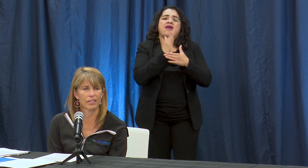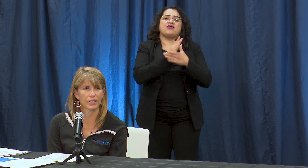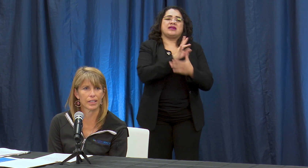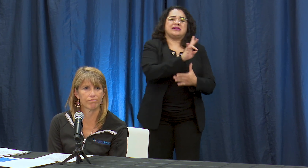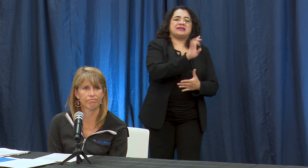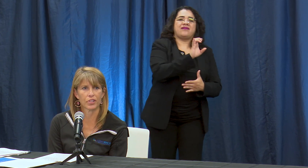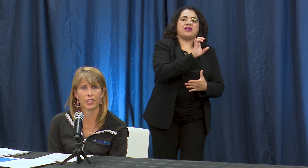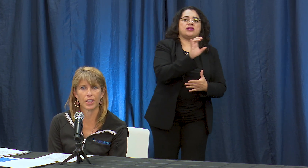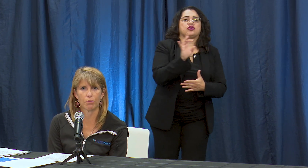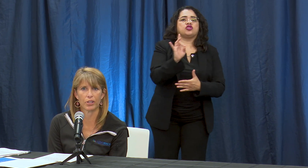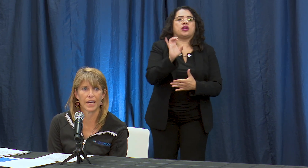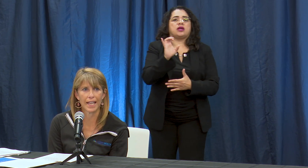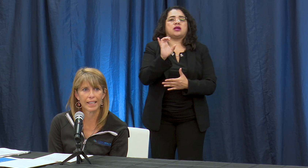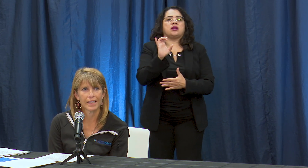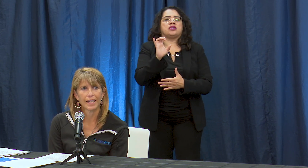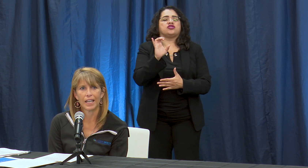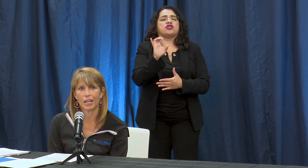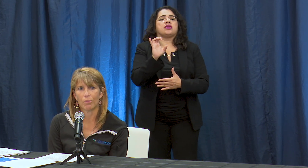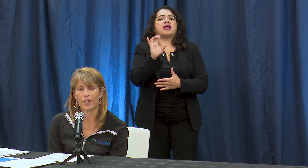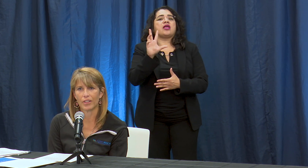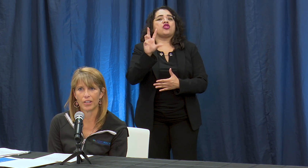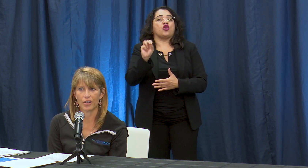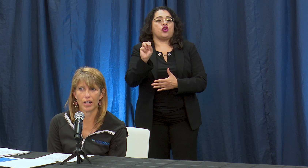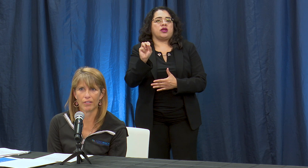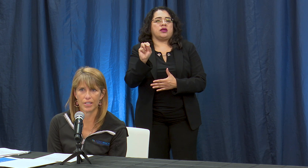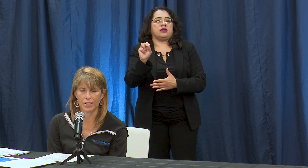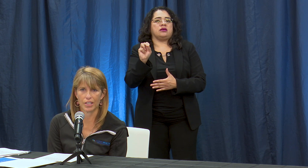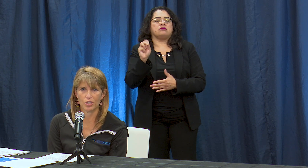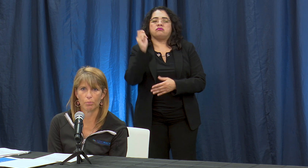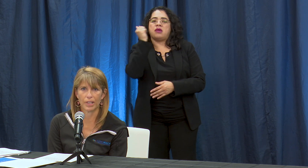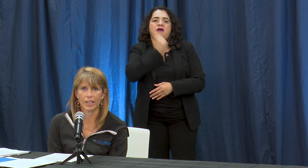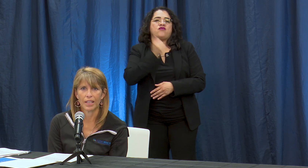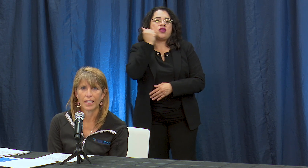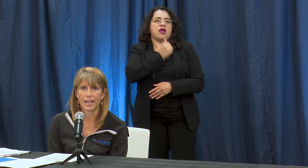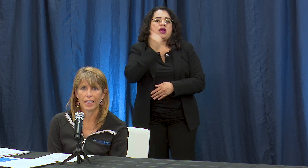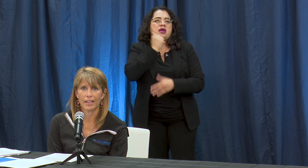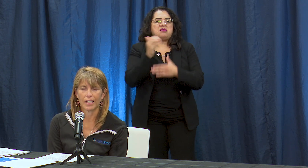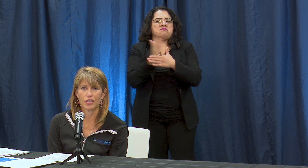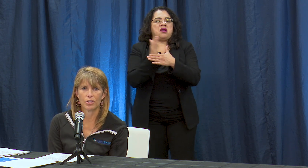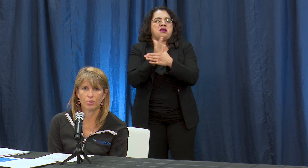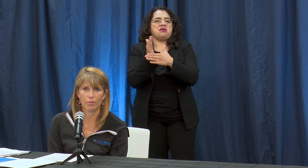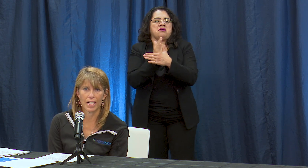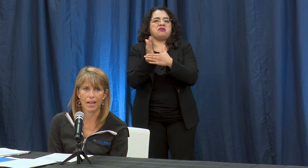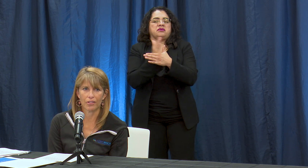830 per day on the days that all of our testing is open. The issue right now ias